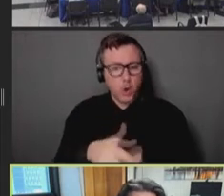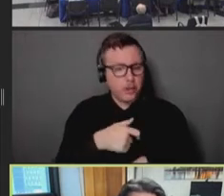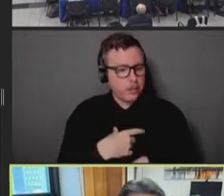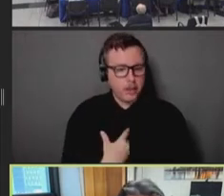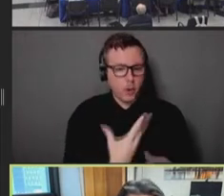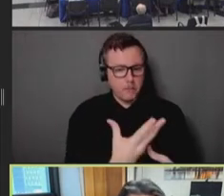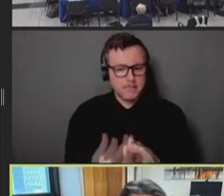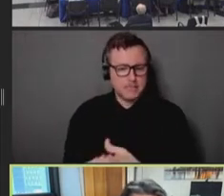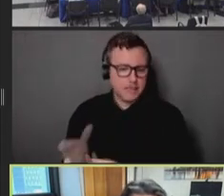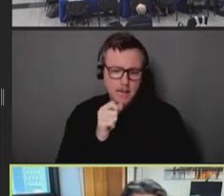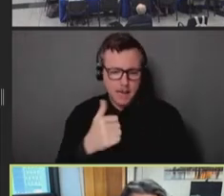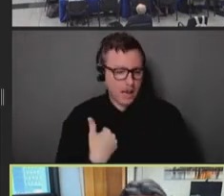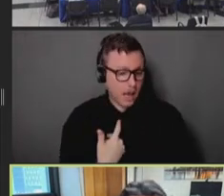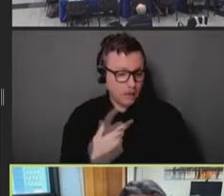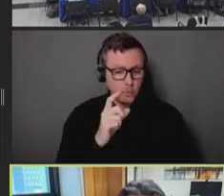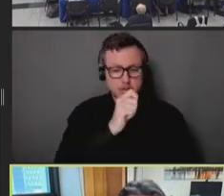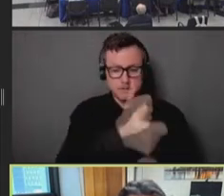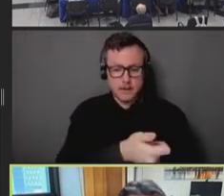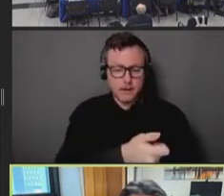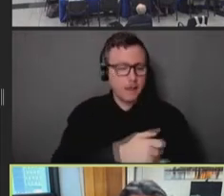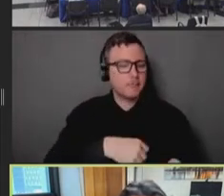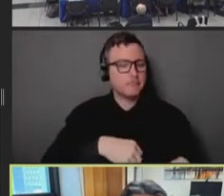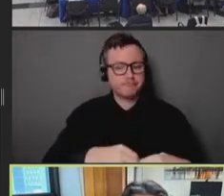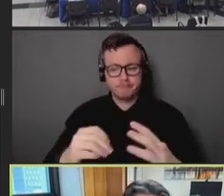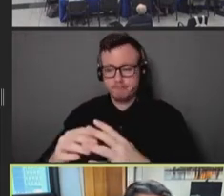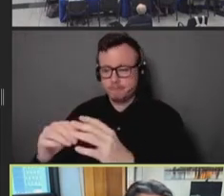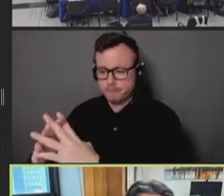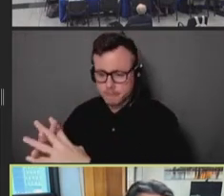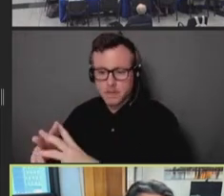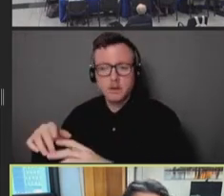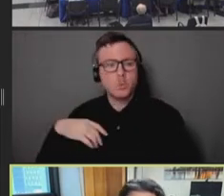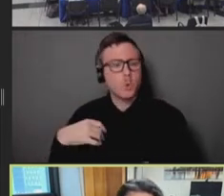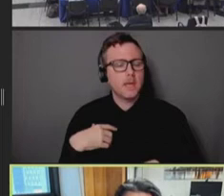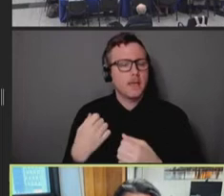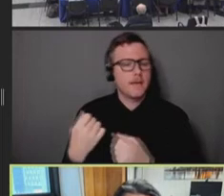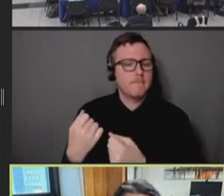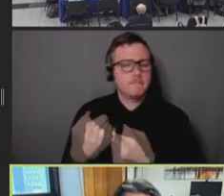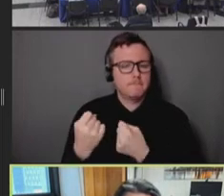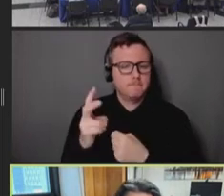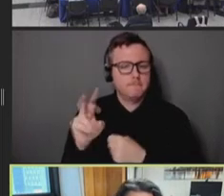mobile vaccination vans in partnership with our public hospital system. And we expanded to take